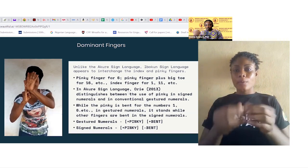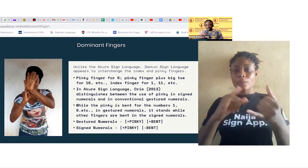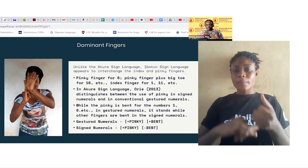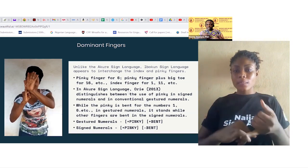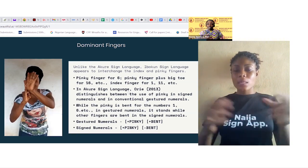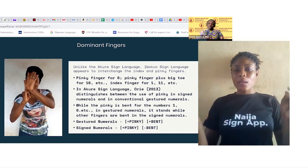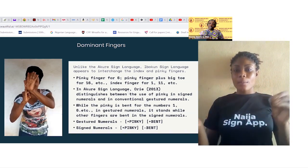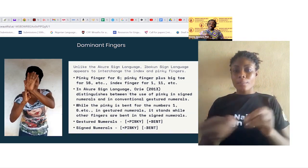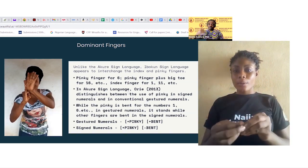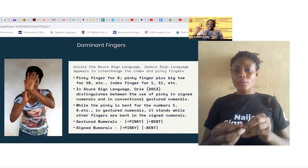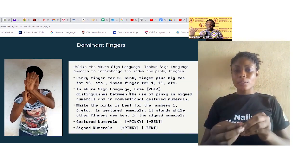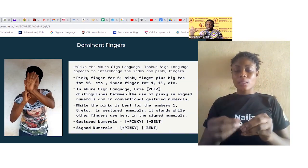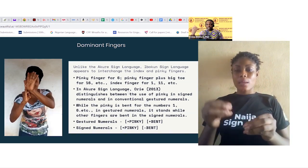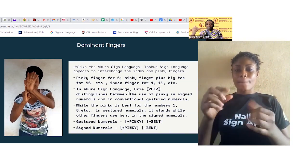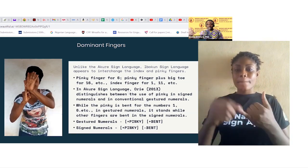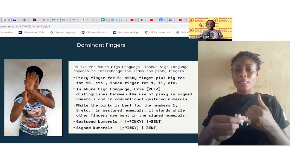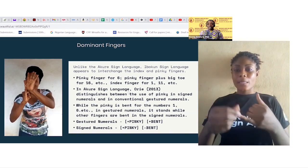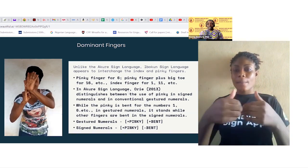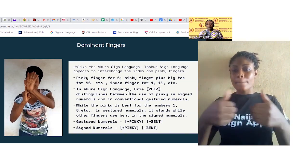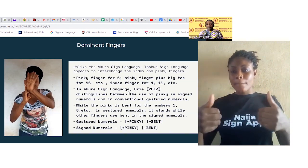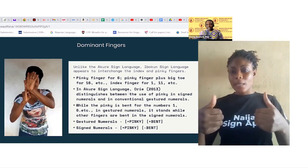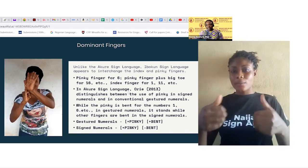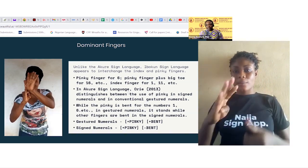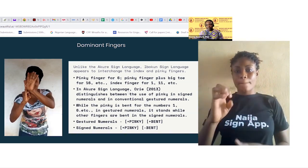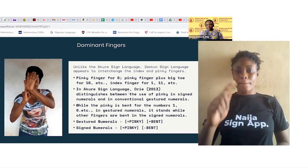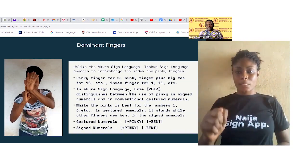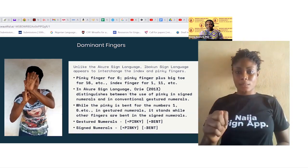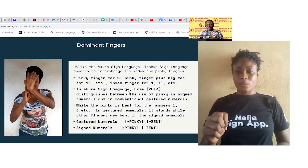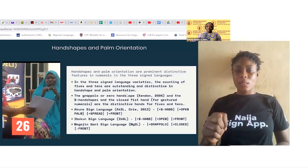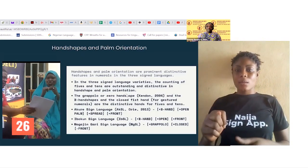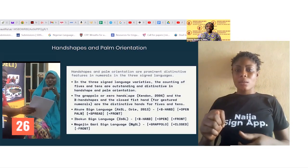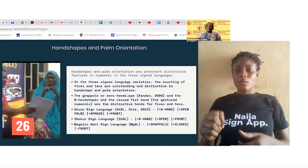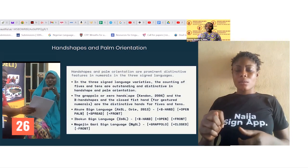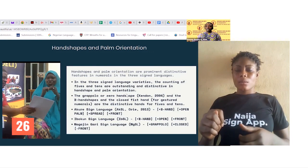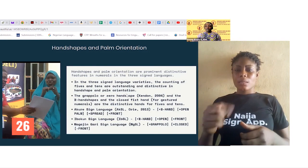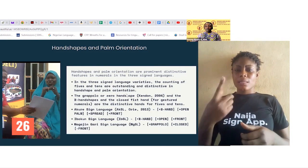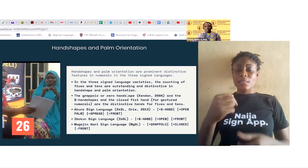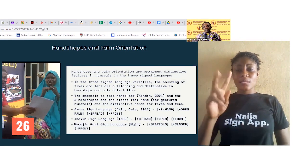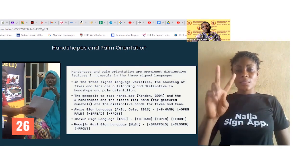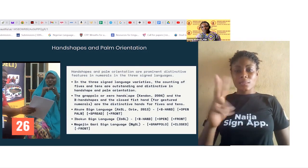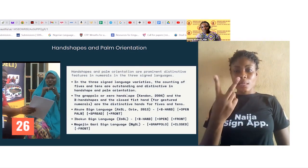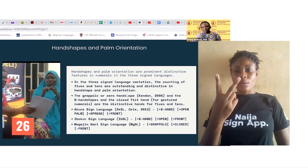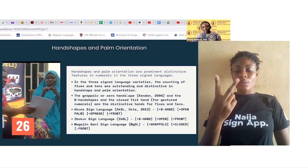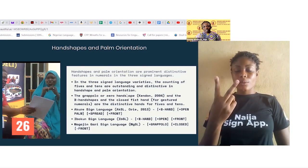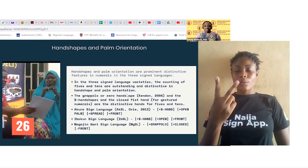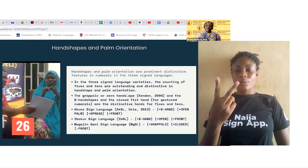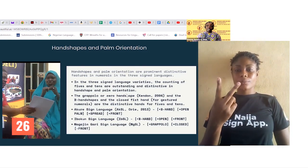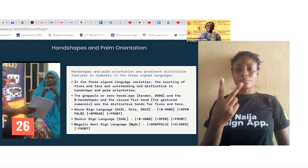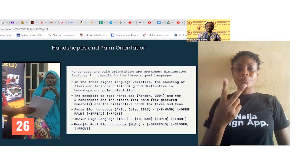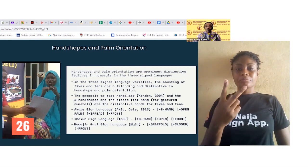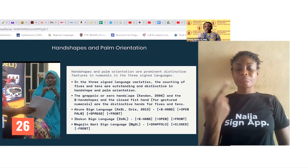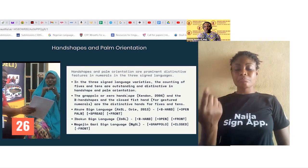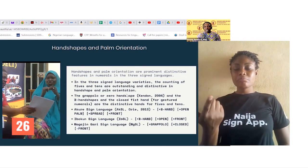while signed numerals, [+ PINKY] [- BENT]. The second um distinctive feature we want to look